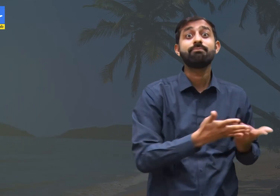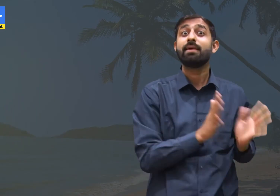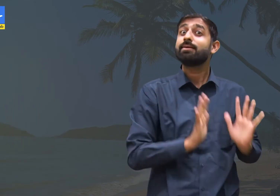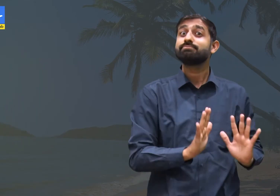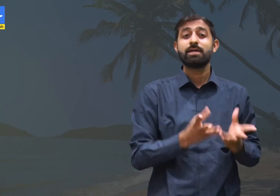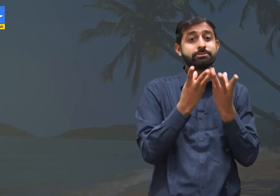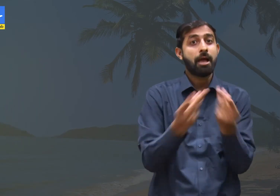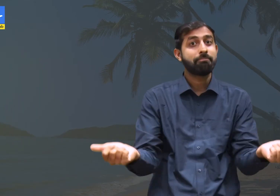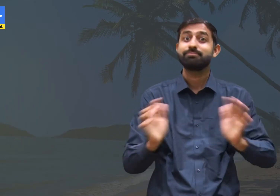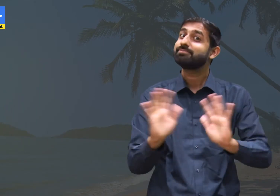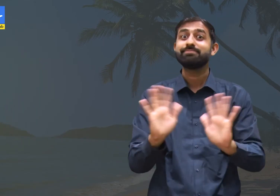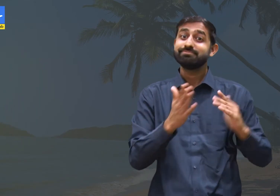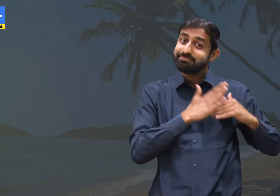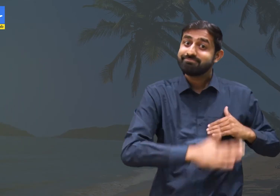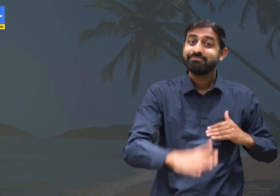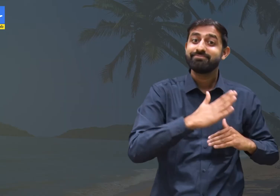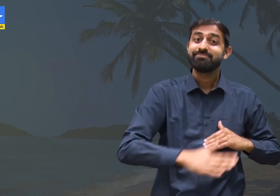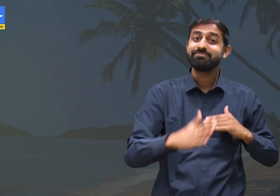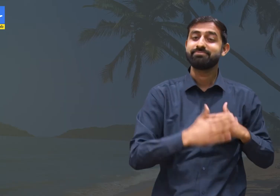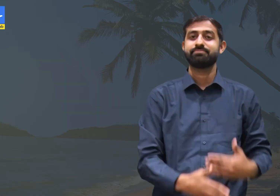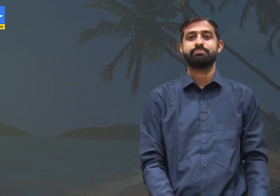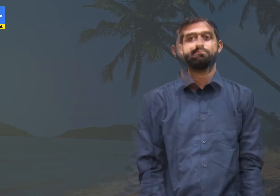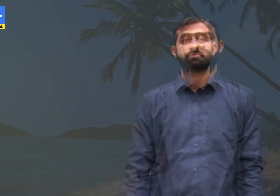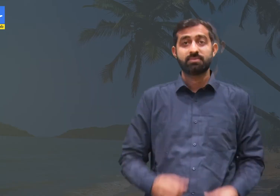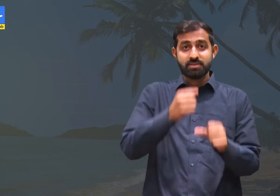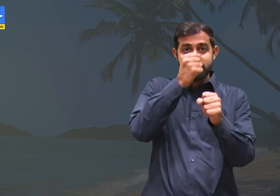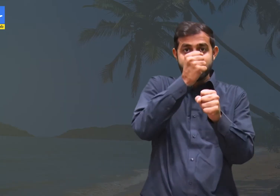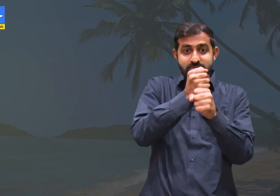They have not yet been extinguished.